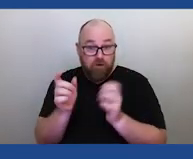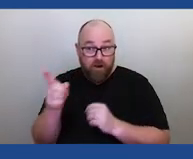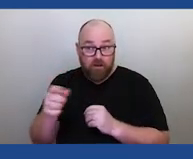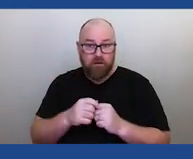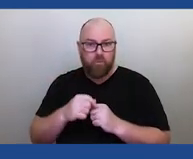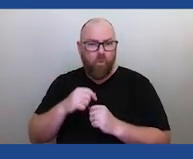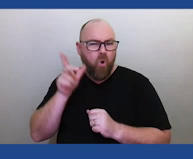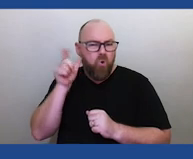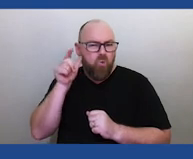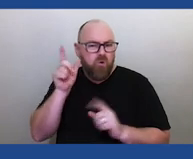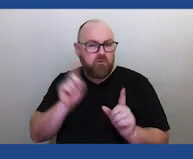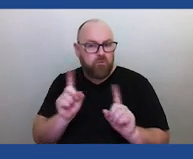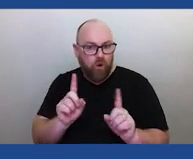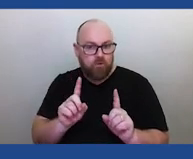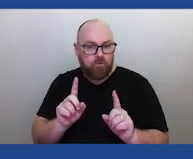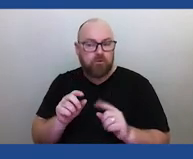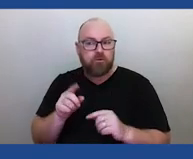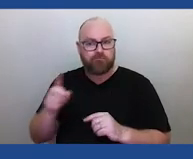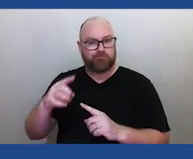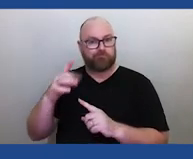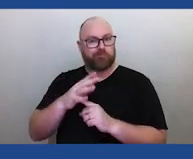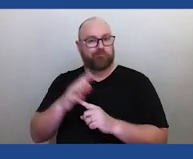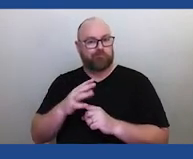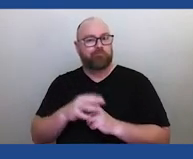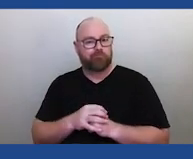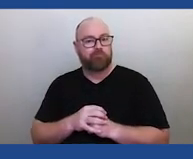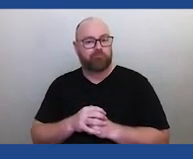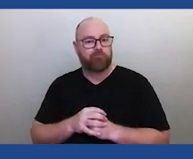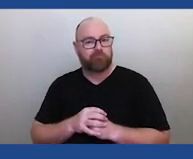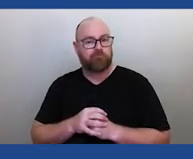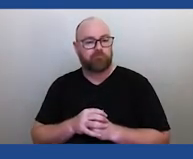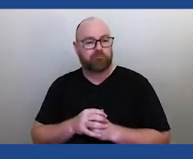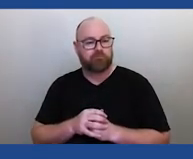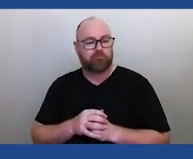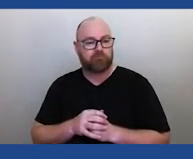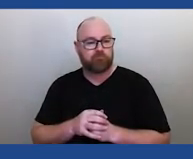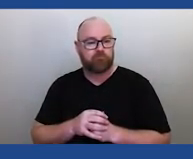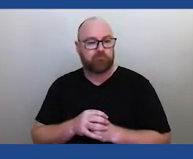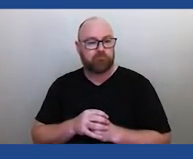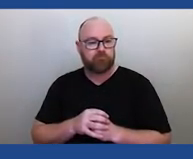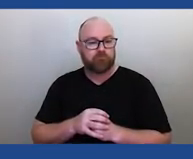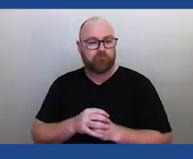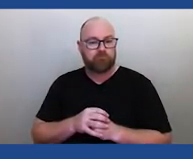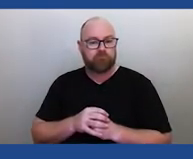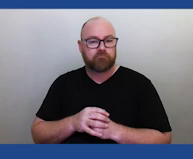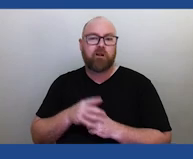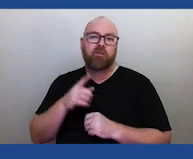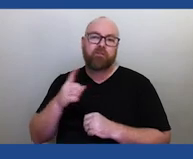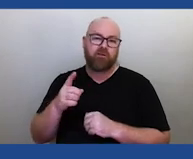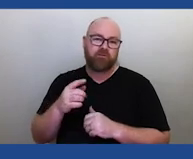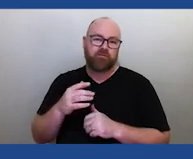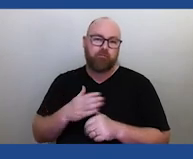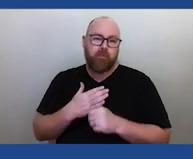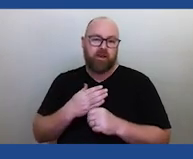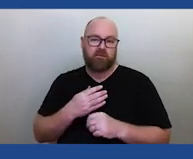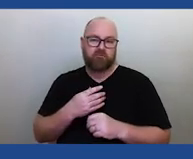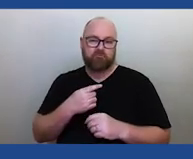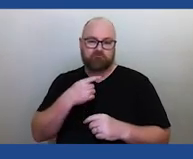all those things have relevance and significance. So that's the main point I'm trying to convey there.